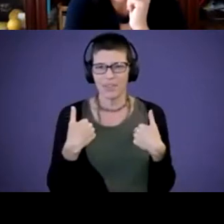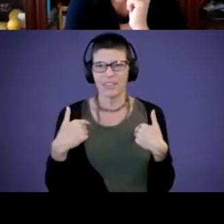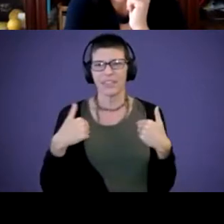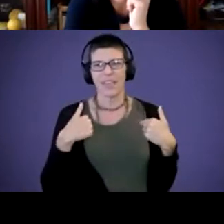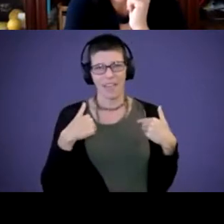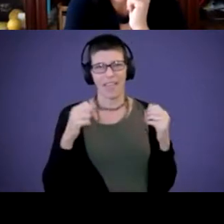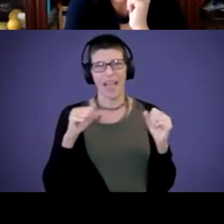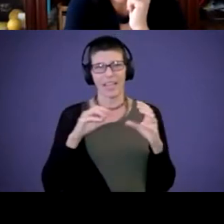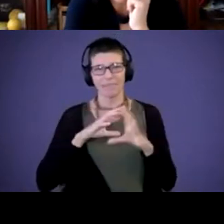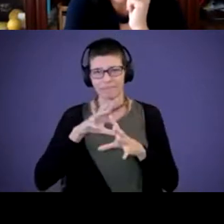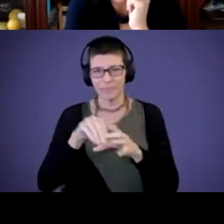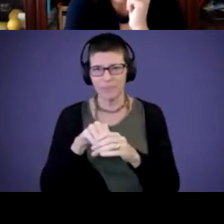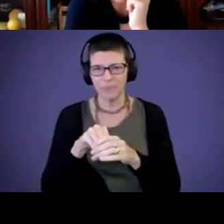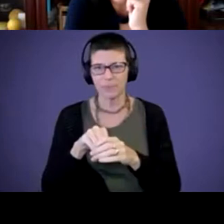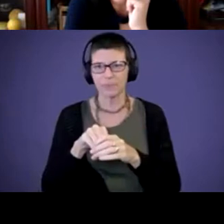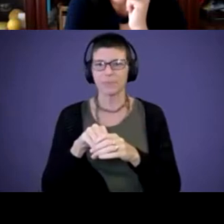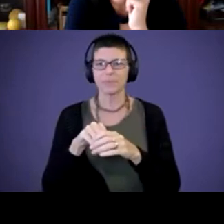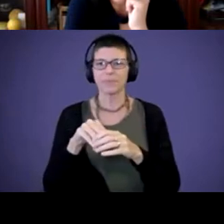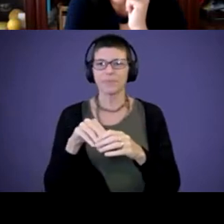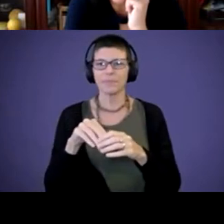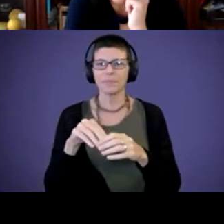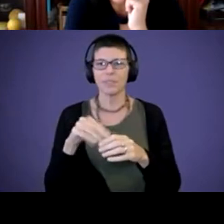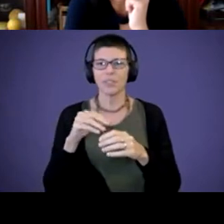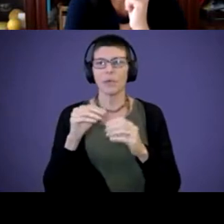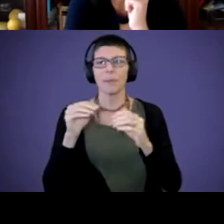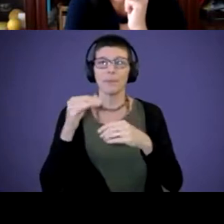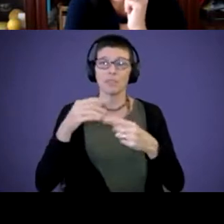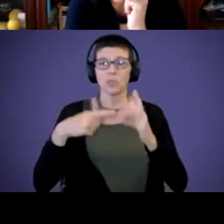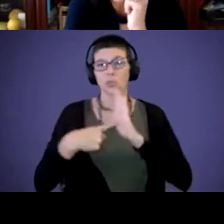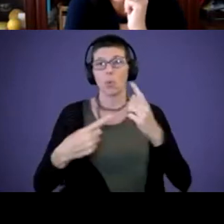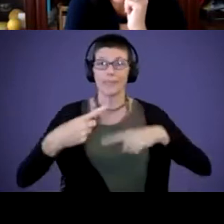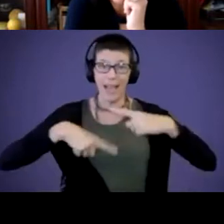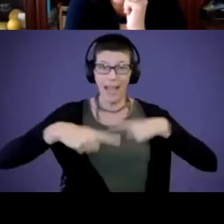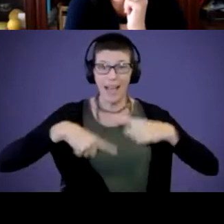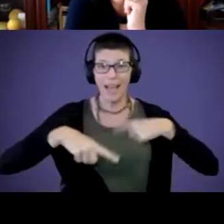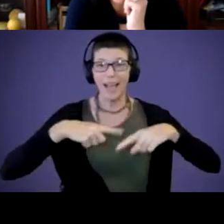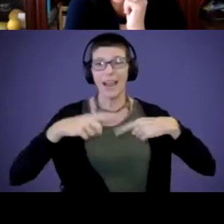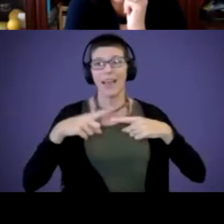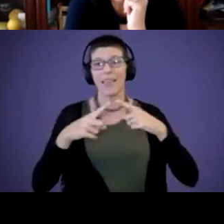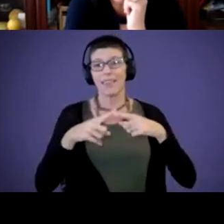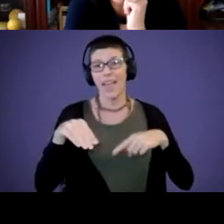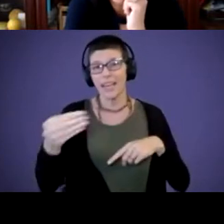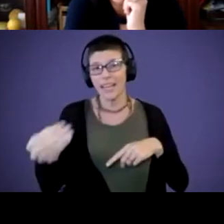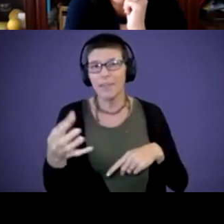to do the sign with him, and then I can give him one to hold. And